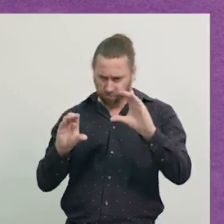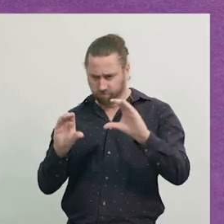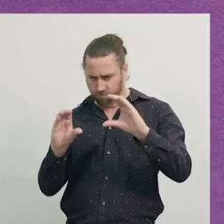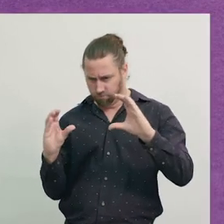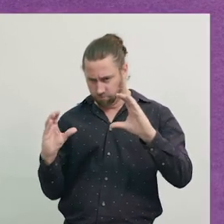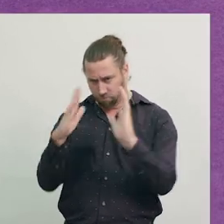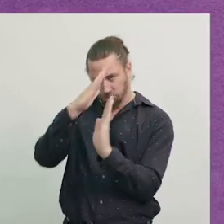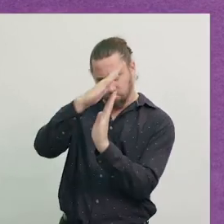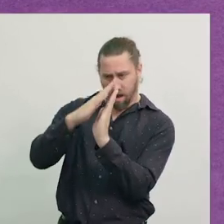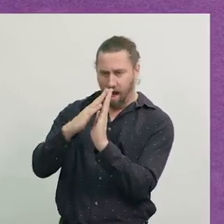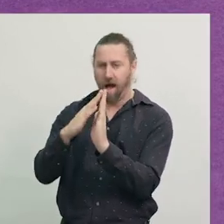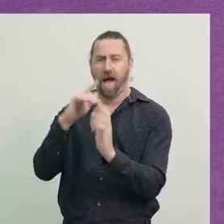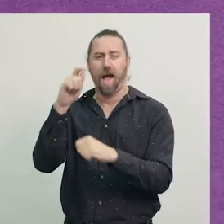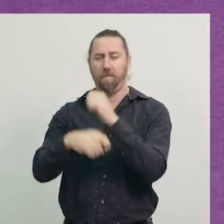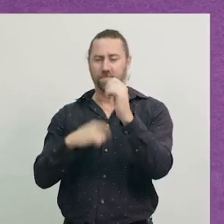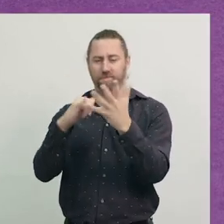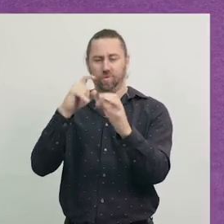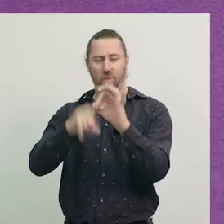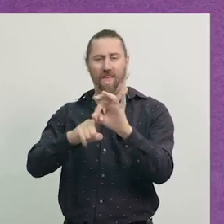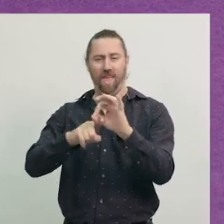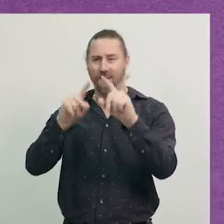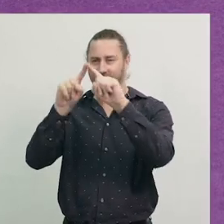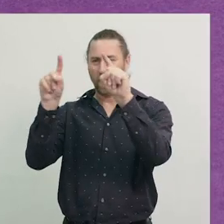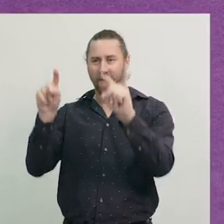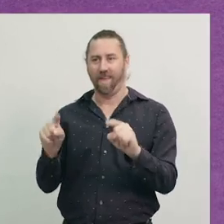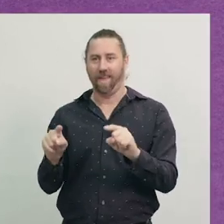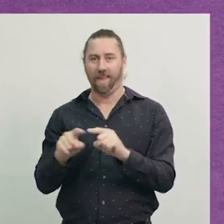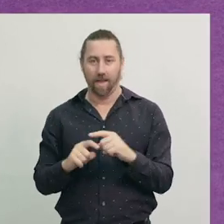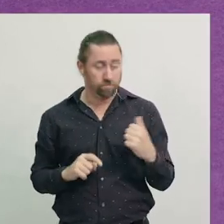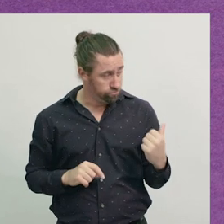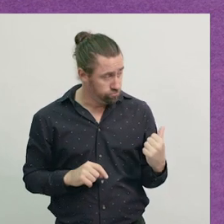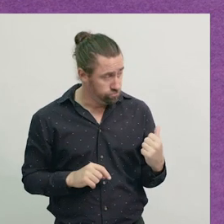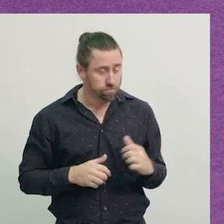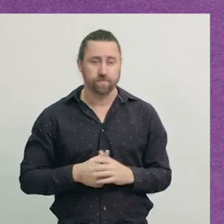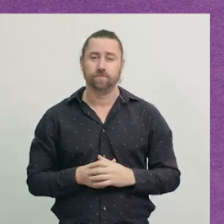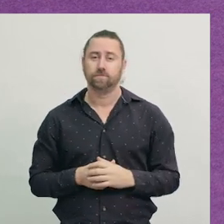Get these two, join them up to make a square. All right, I'll just move this over a little bit.